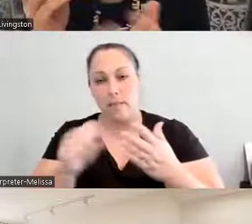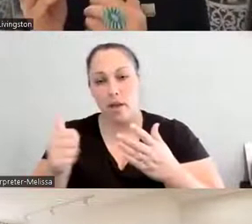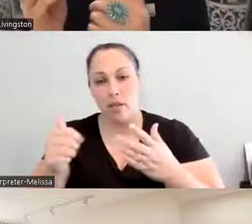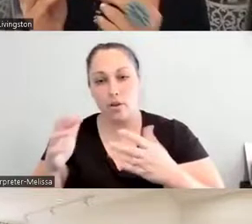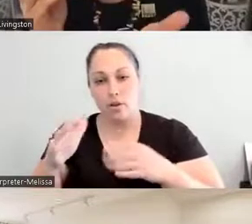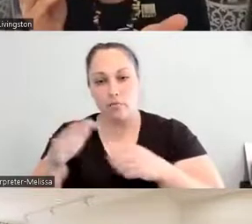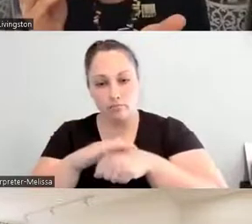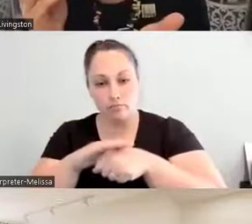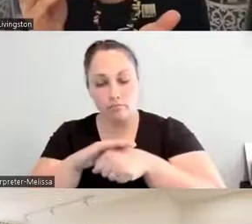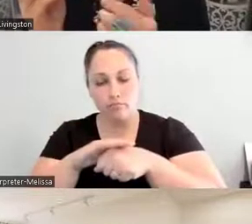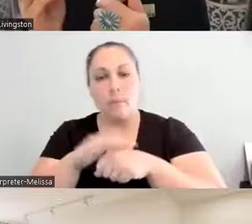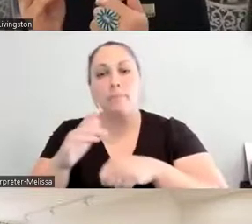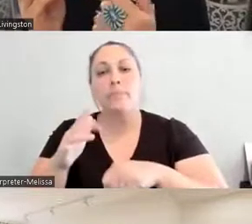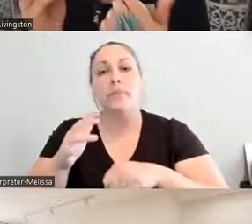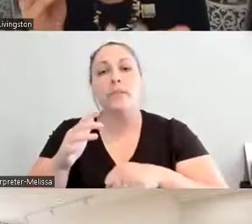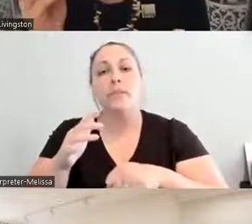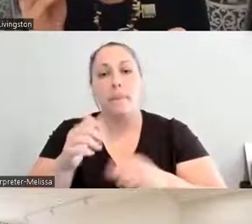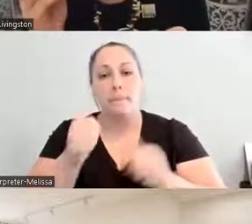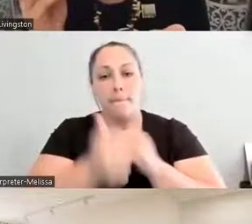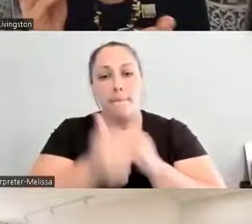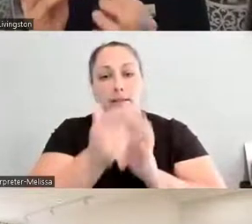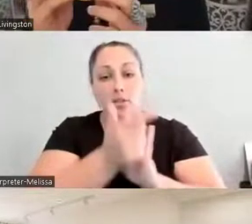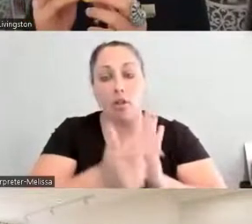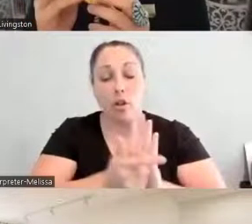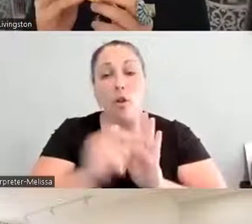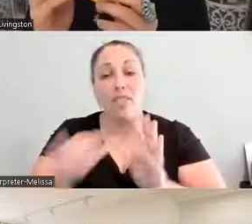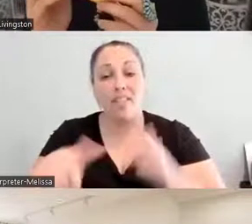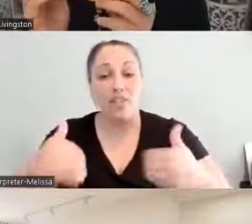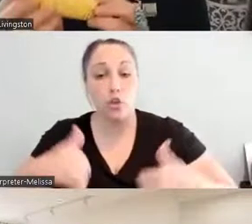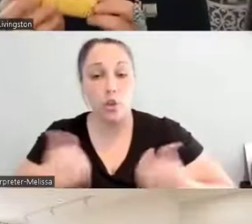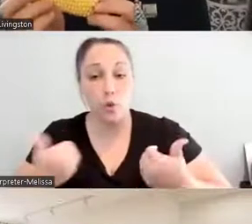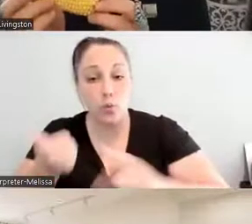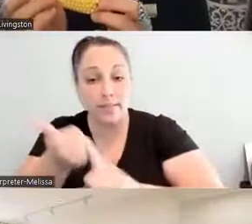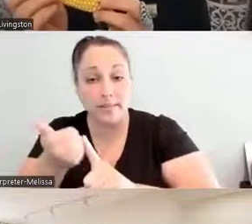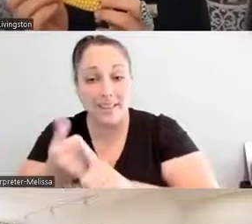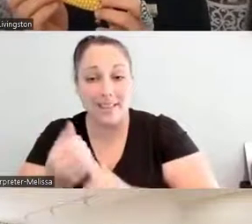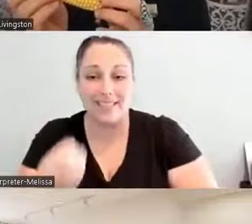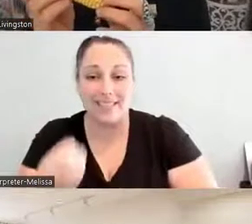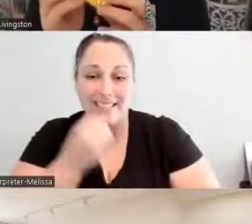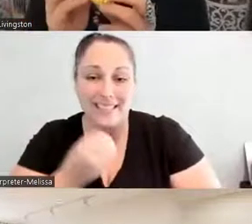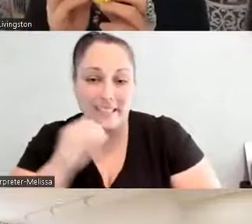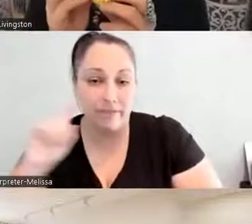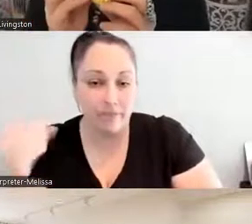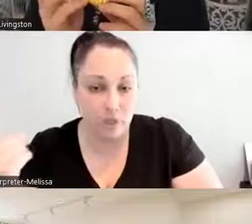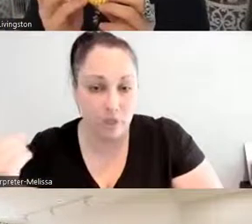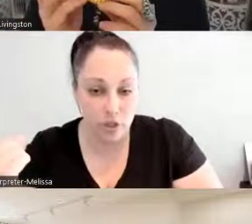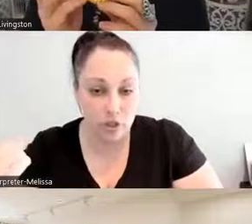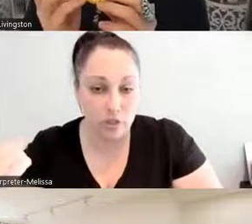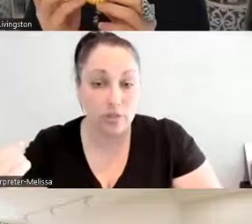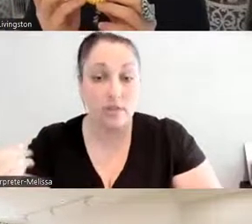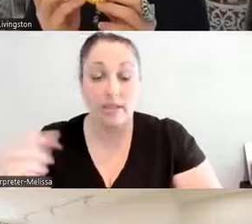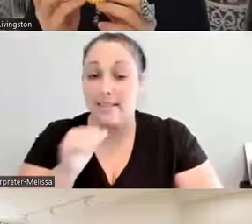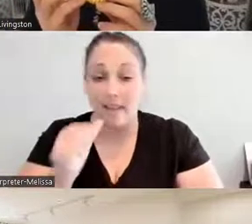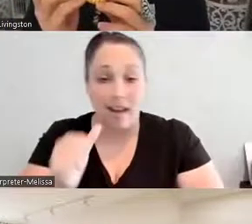So any of the feasts that they have, any of the festivals that they have, it's not the elders that are eating first; it's the youth that is eating first.